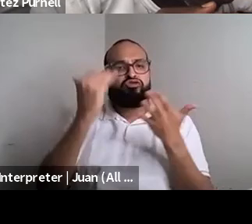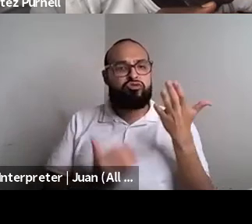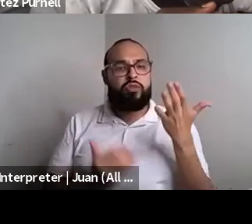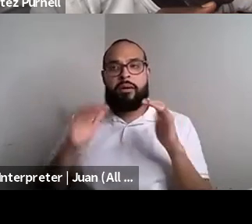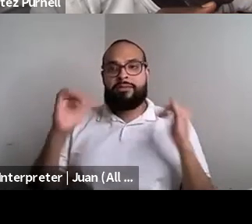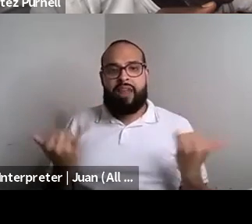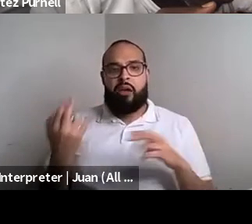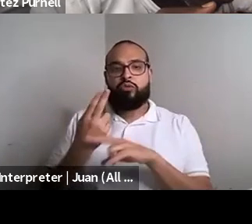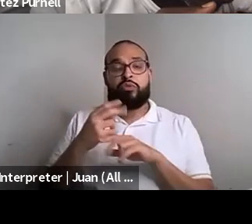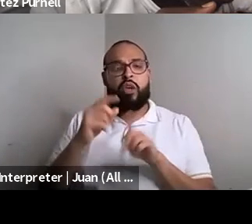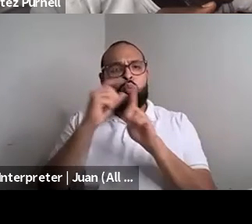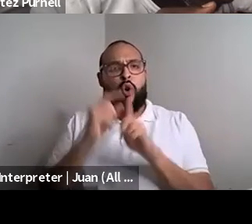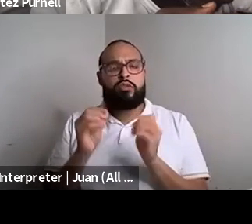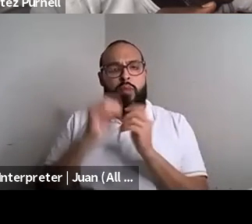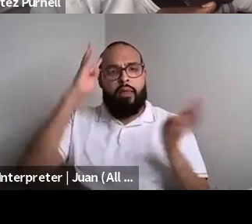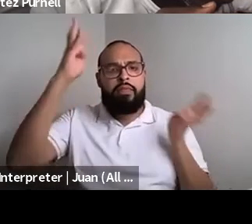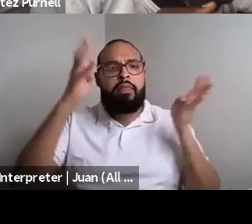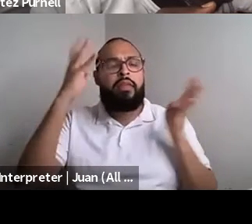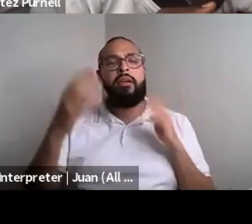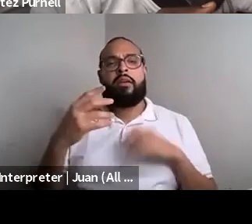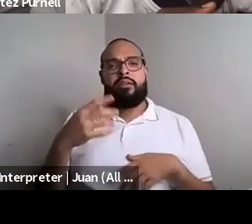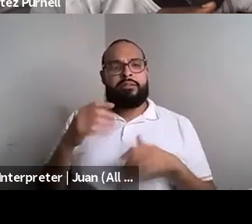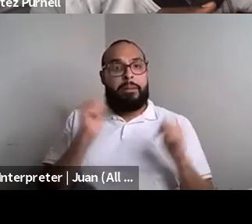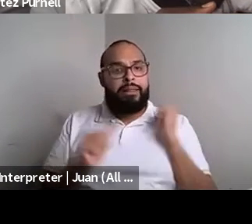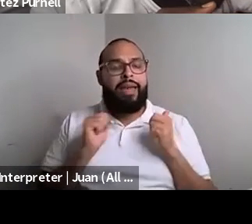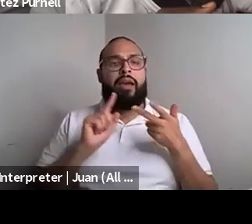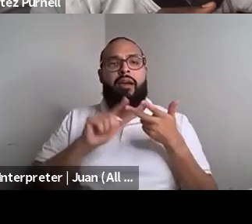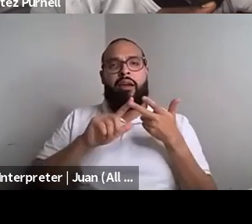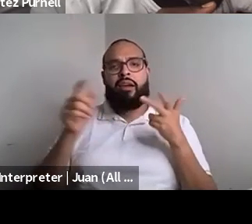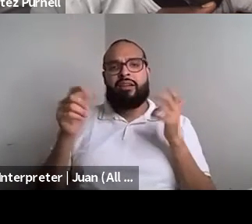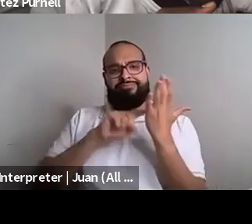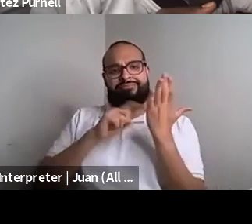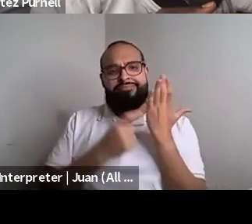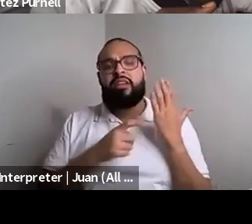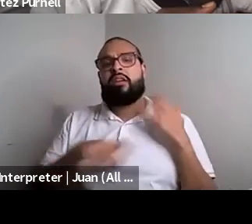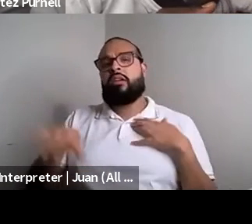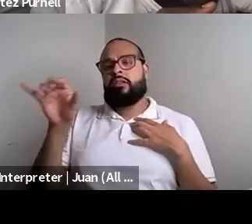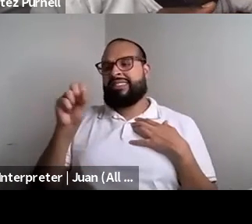Kokumo: I'm forcing myself to tell stories. I hadn't told I'm forcing myself to talk stories. I already told but from a different perspective.